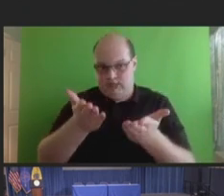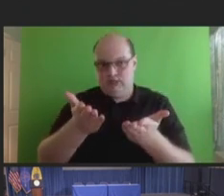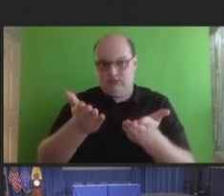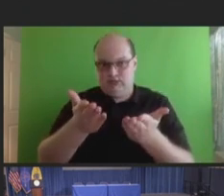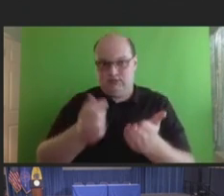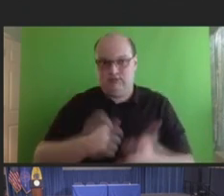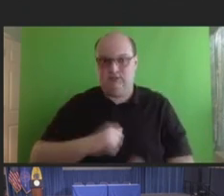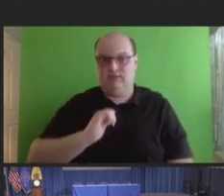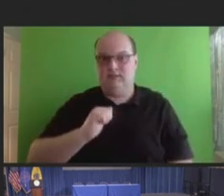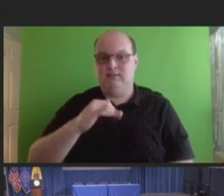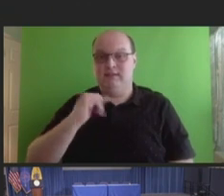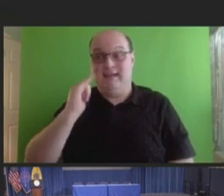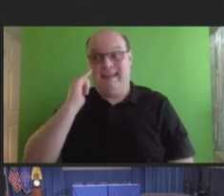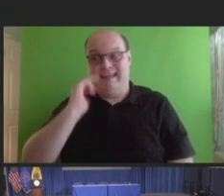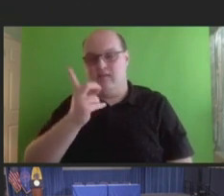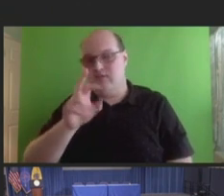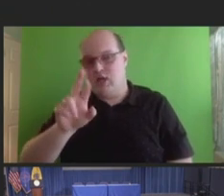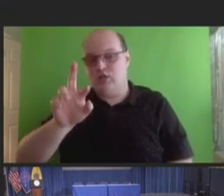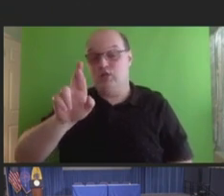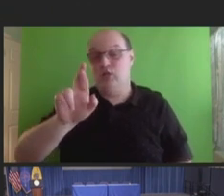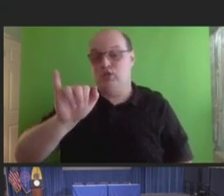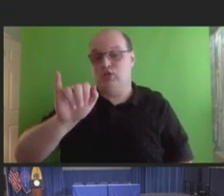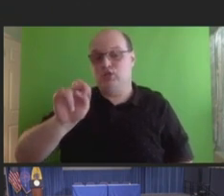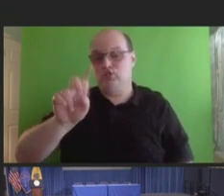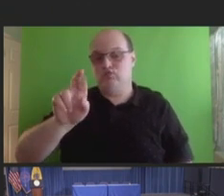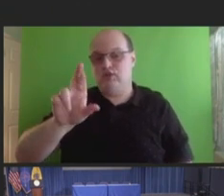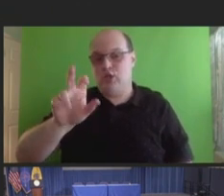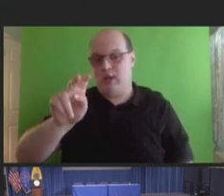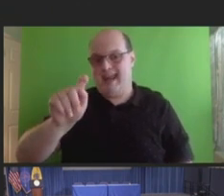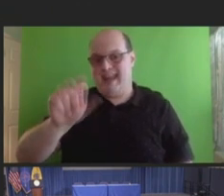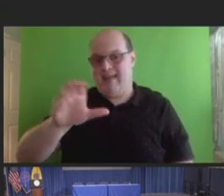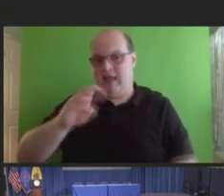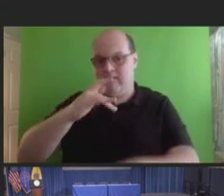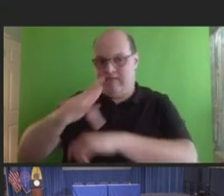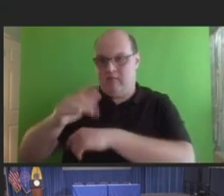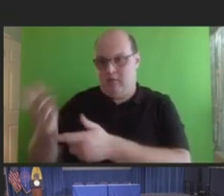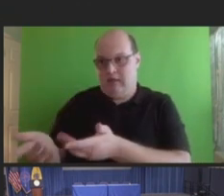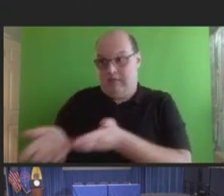available too, he'll follow up with the remainder.